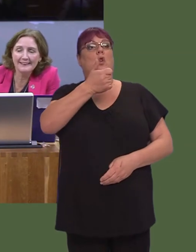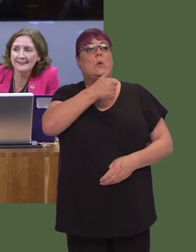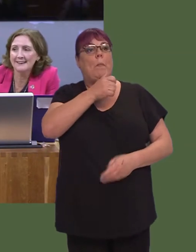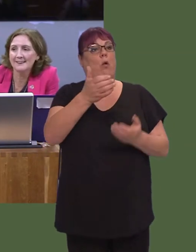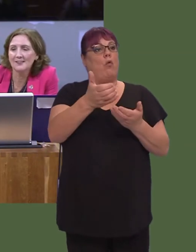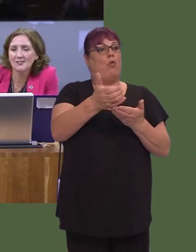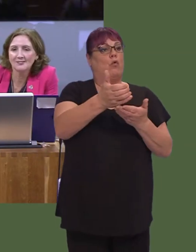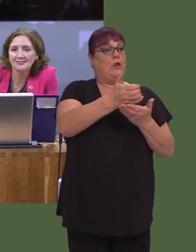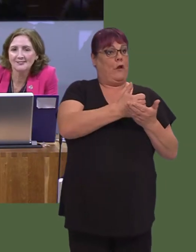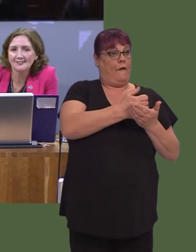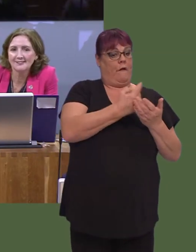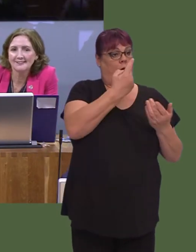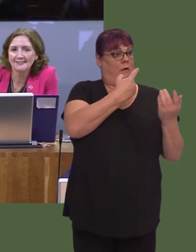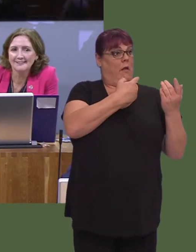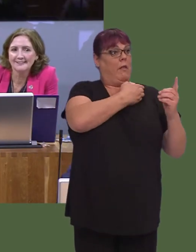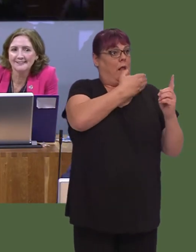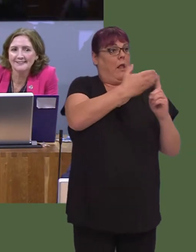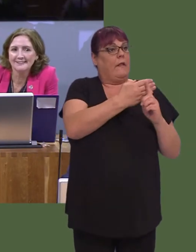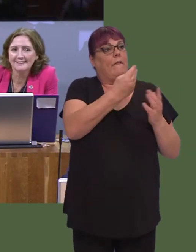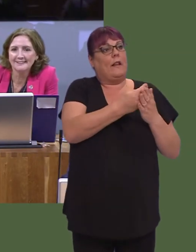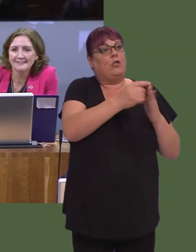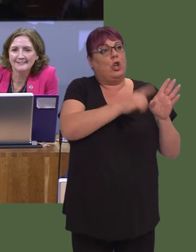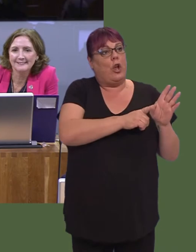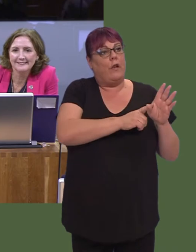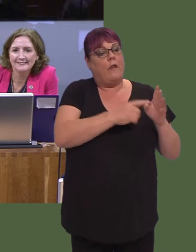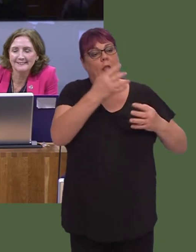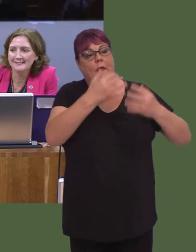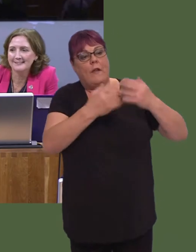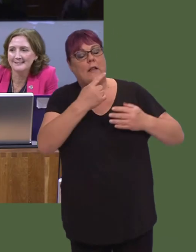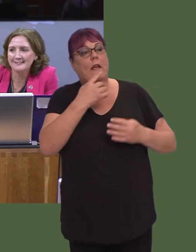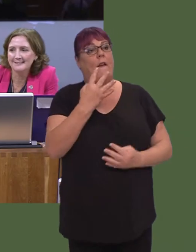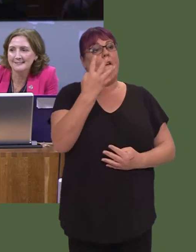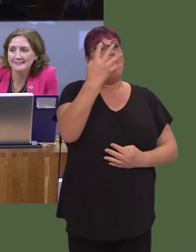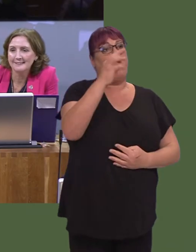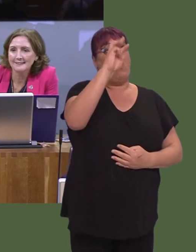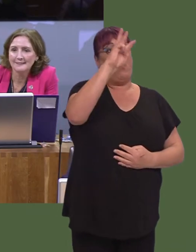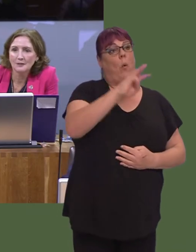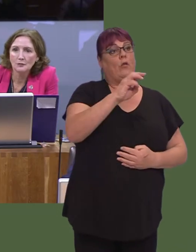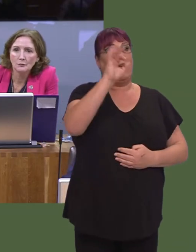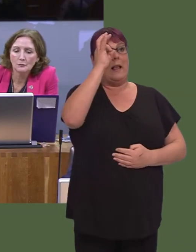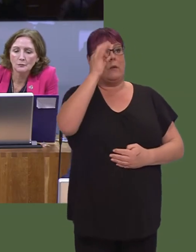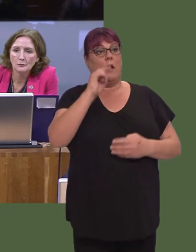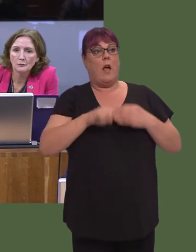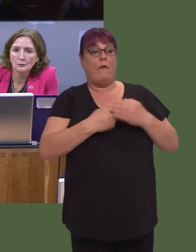financial year show that four Welsh councils hold over £100 million each in reserves,